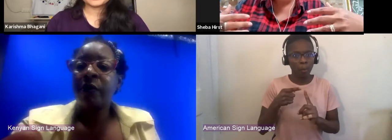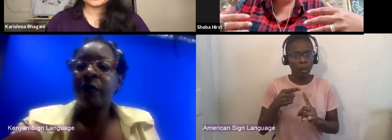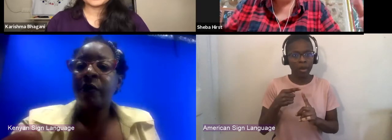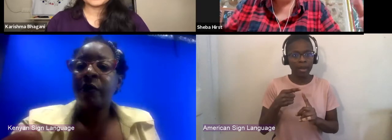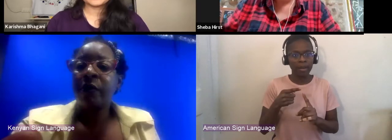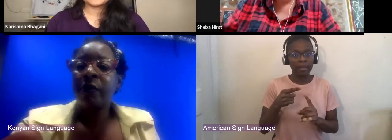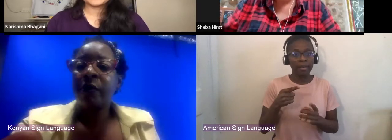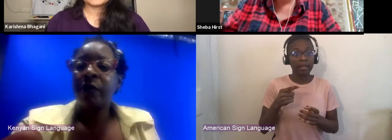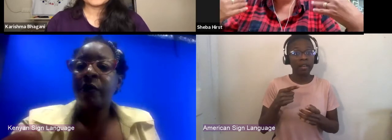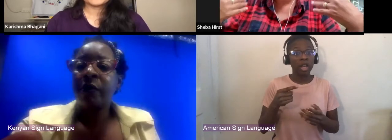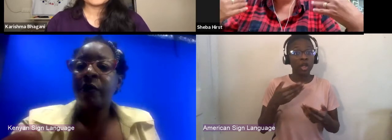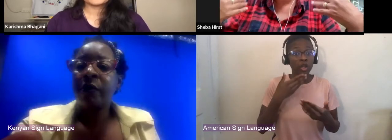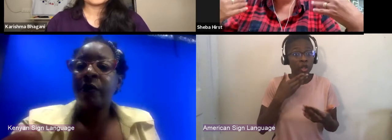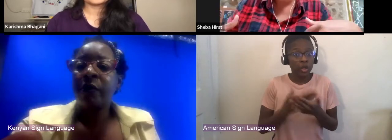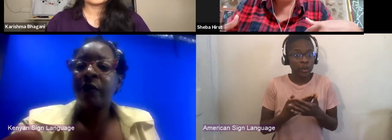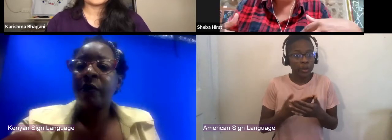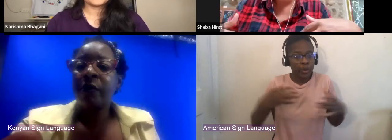is very exciting about producing in a place